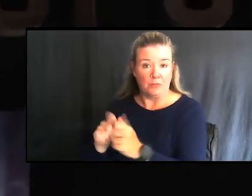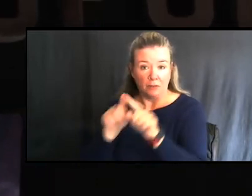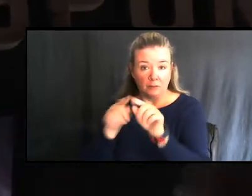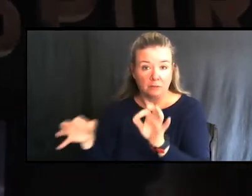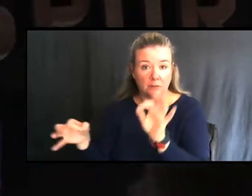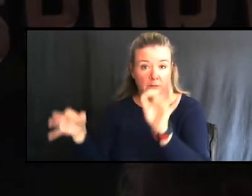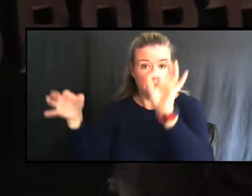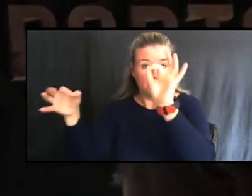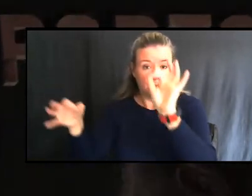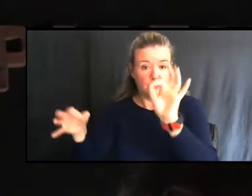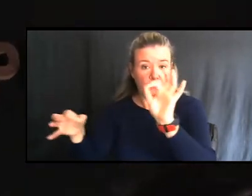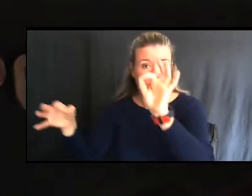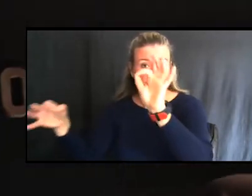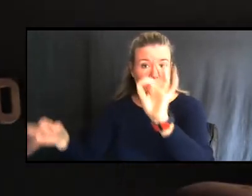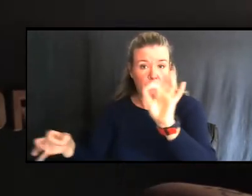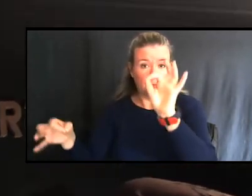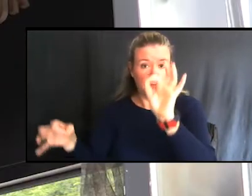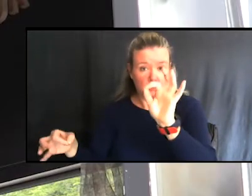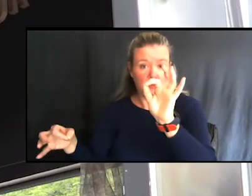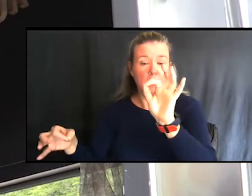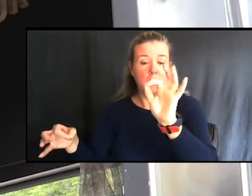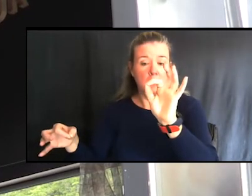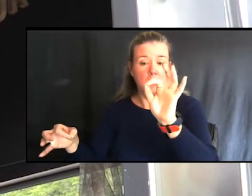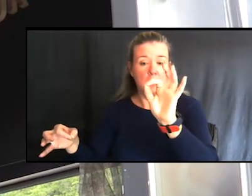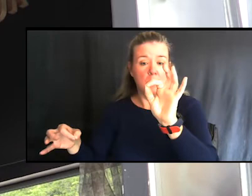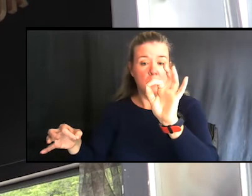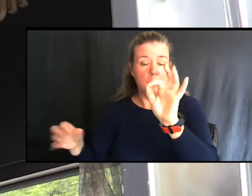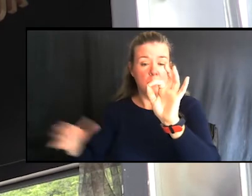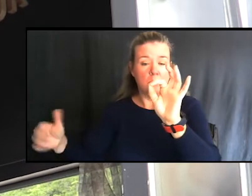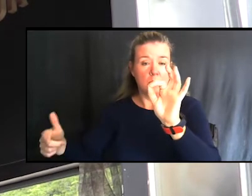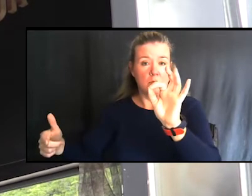Then right next to it there's a little short hose sticking out for the sip and puff.